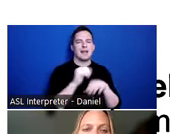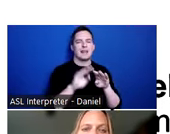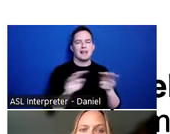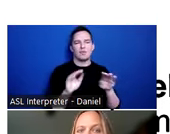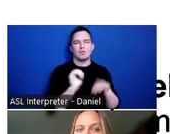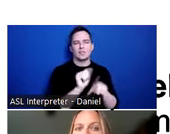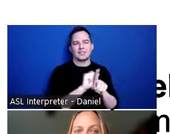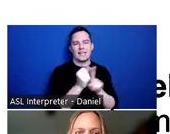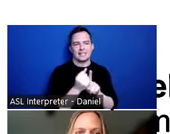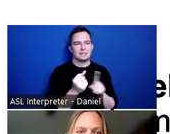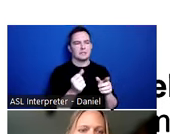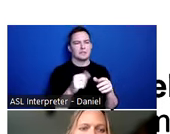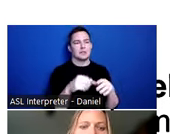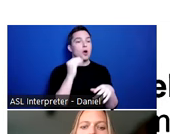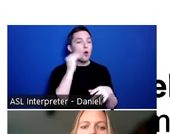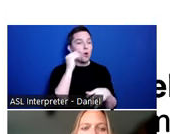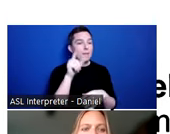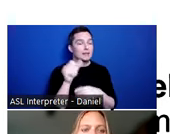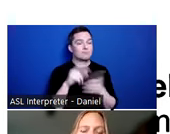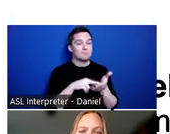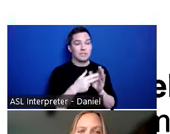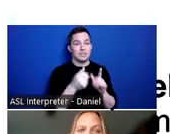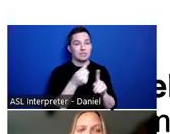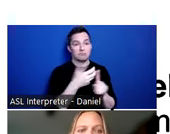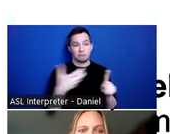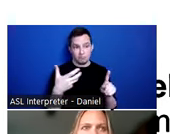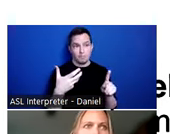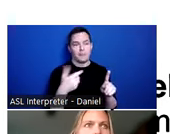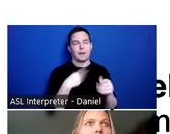what do we mean? What are we saying? And providing some definitions.